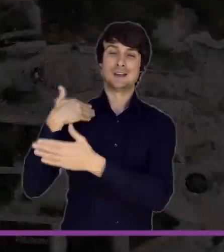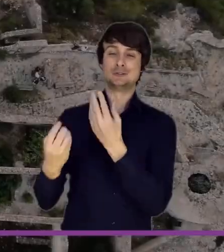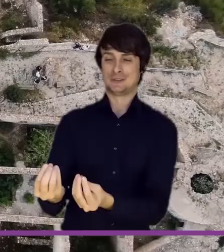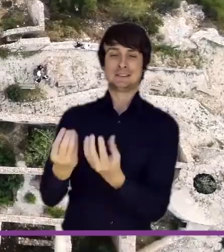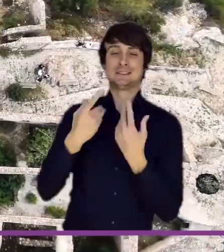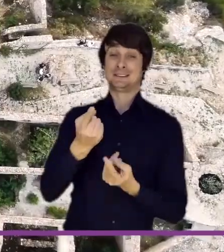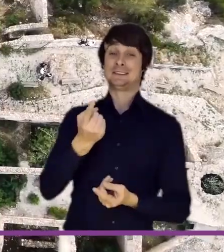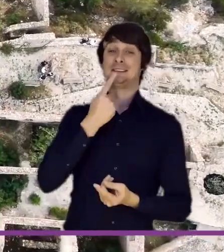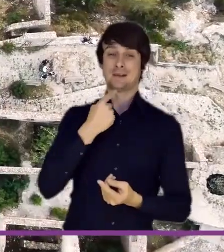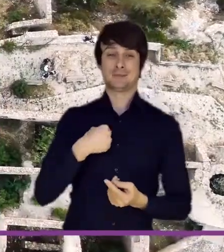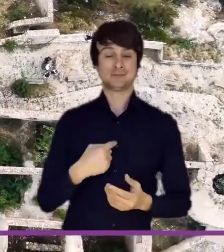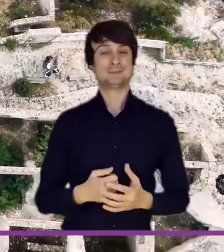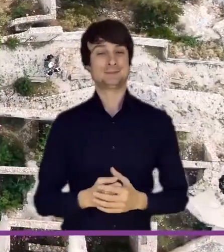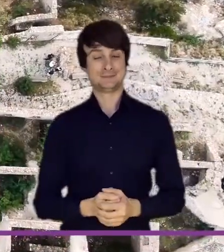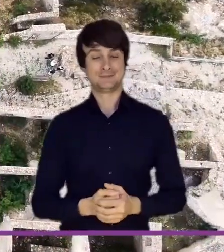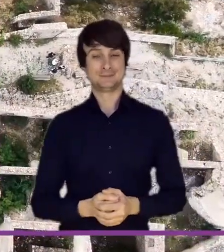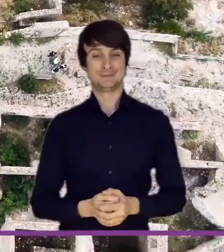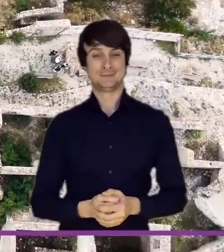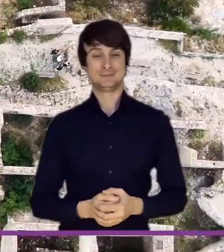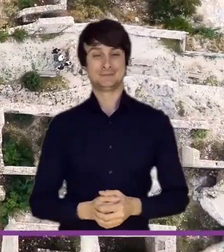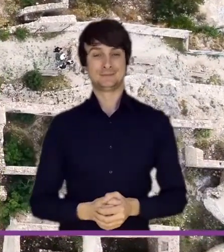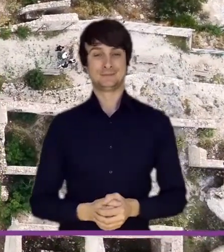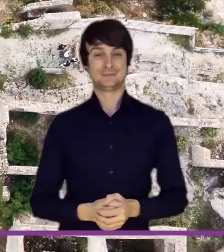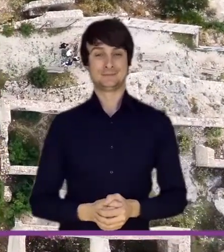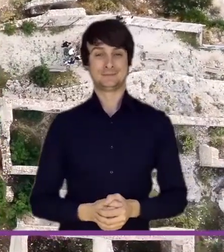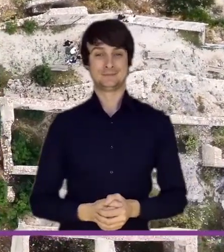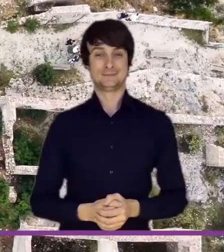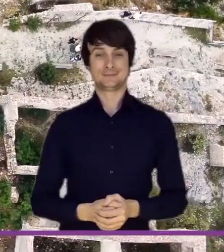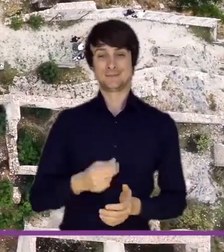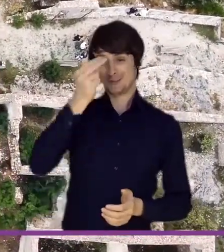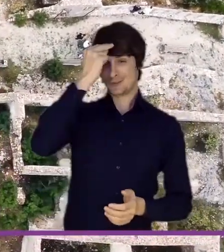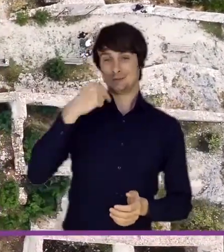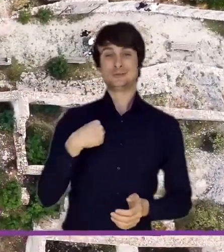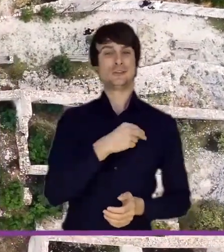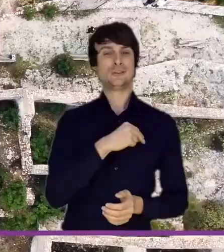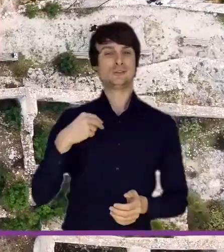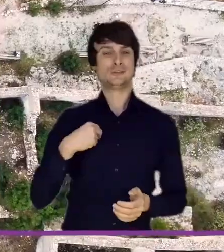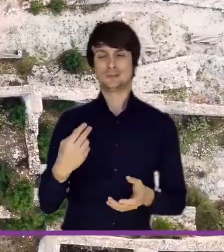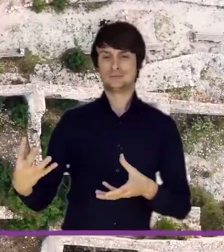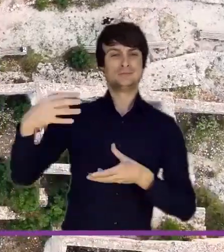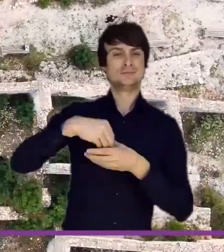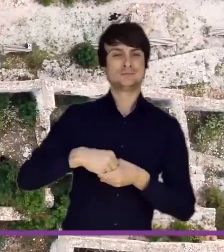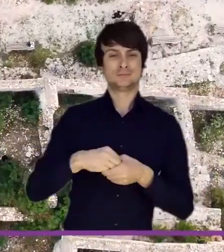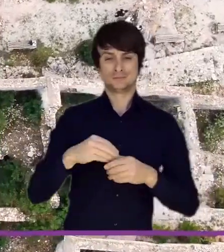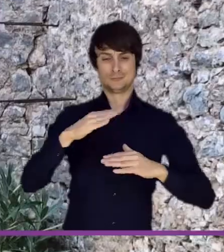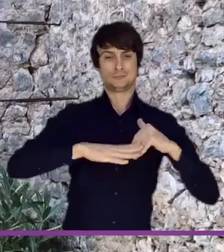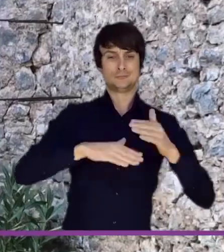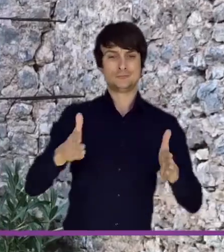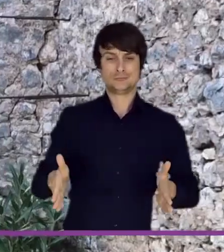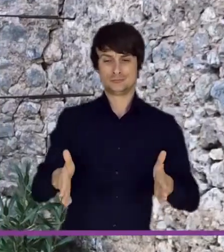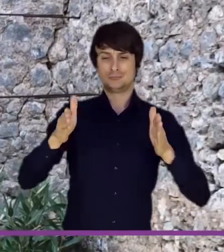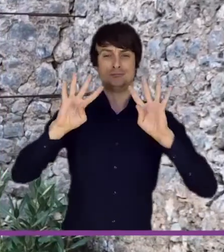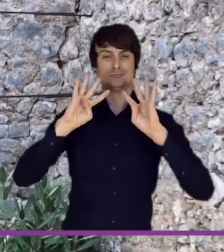The church was built within the surrounding walls of the Himara castle at its highest